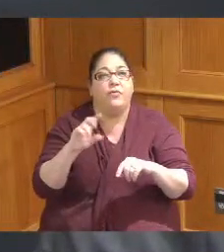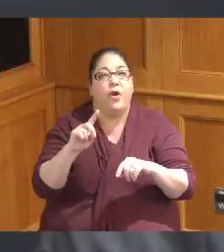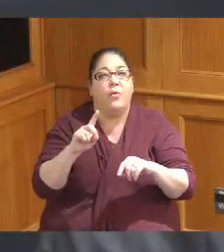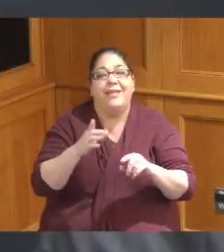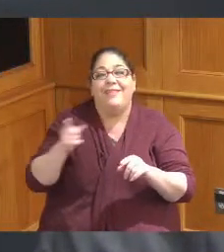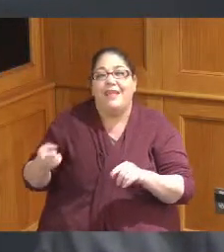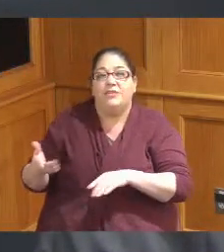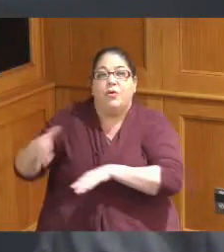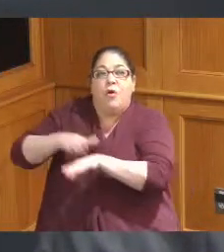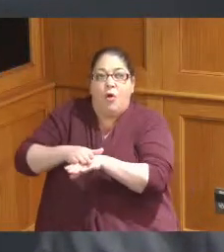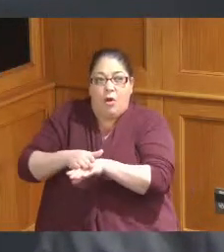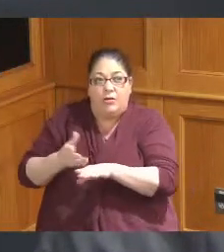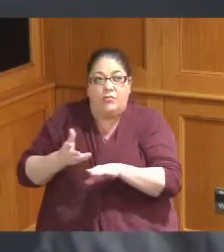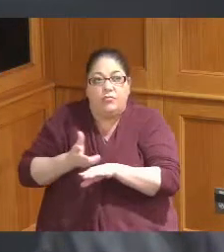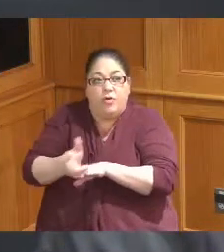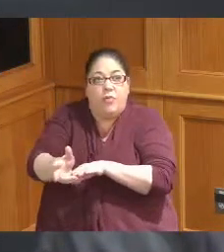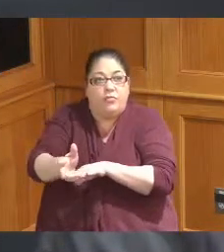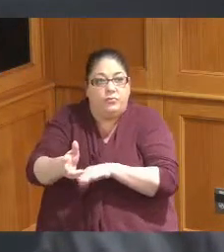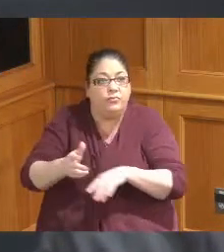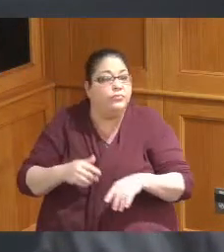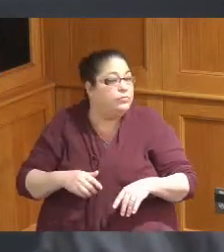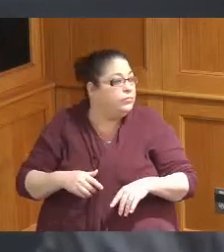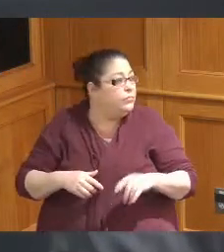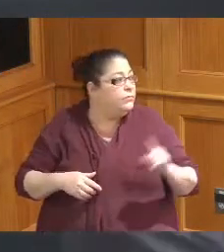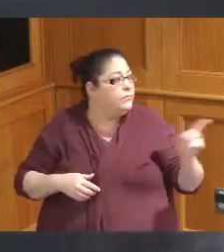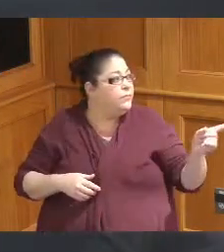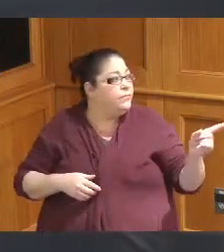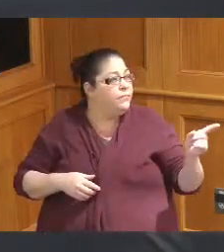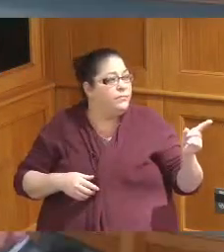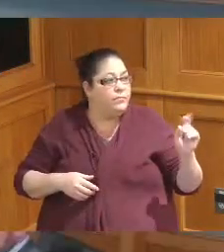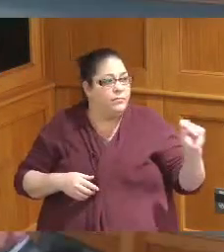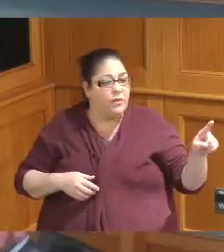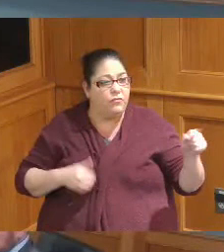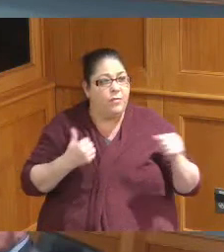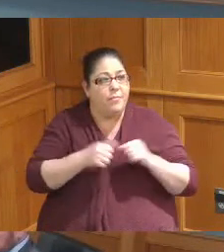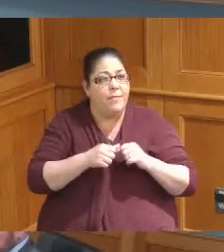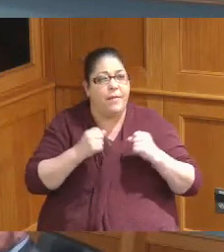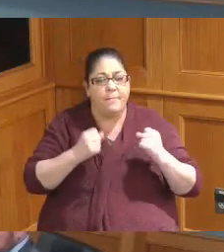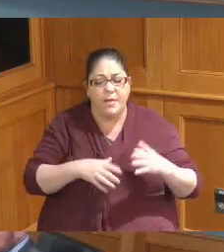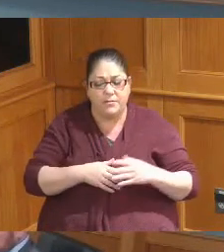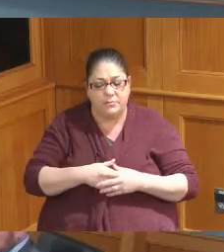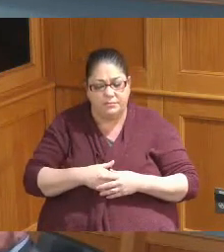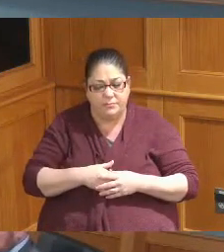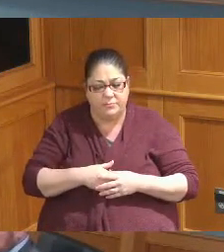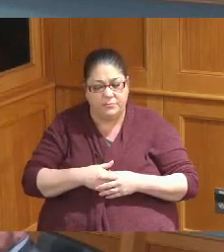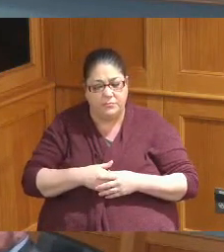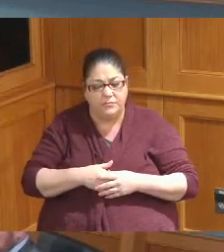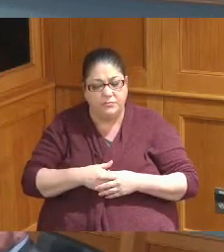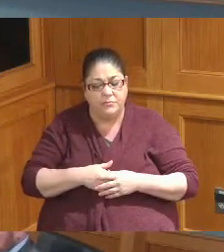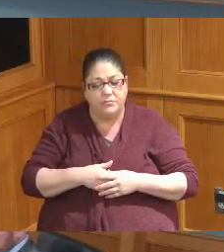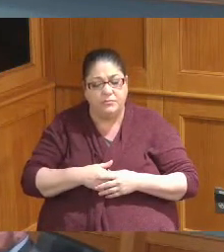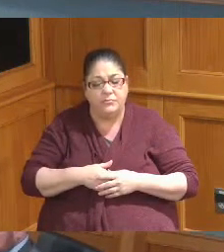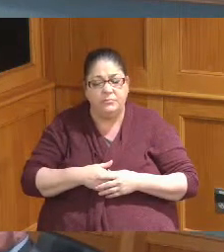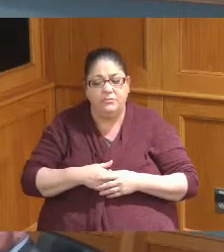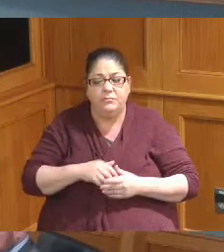are on road just did we give for that Jeff do you remember 500. I think it was we had we had 350,000